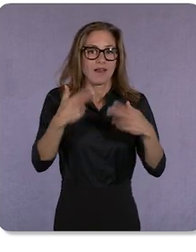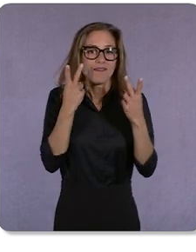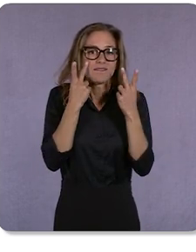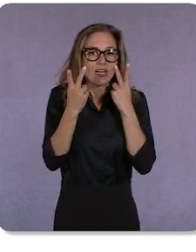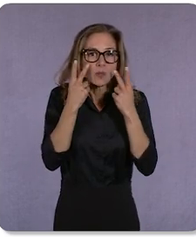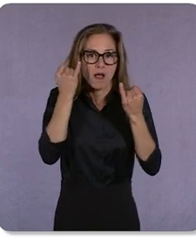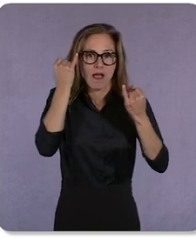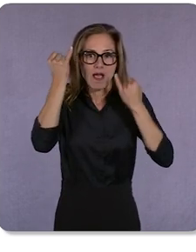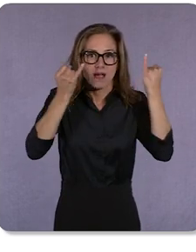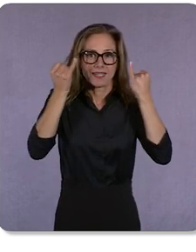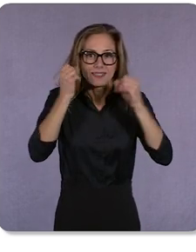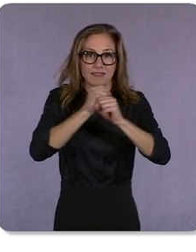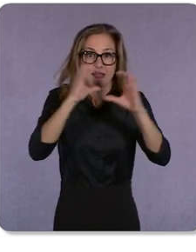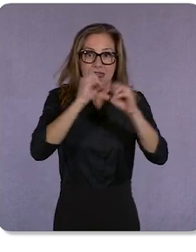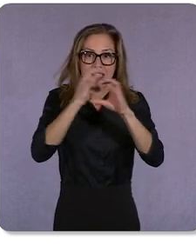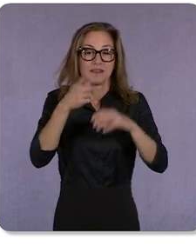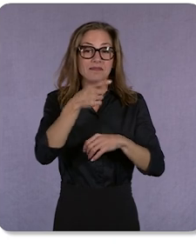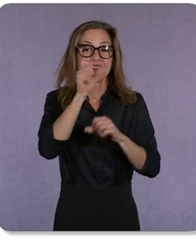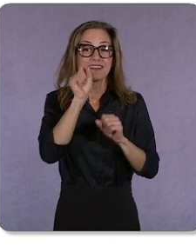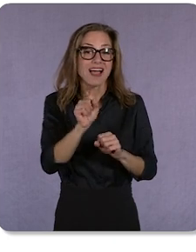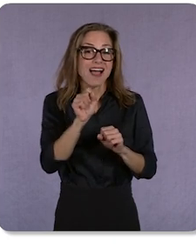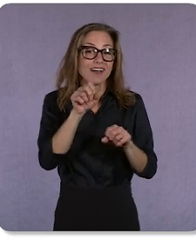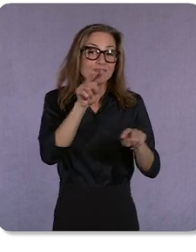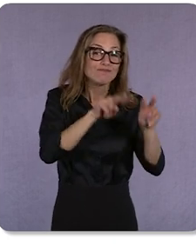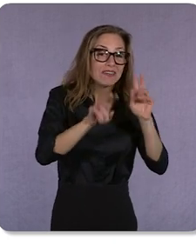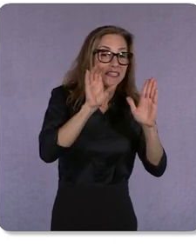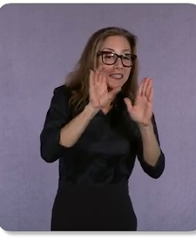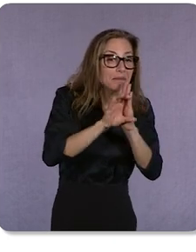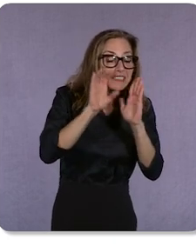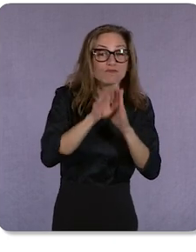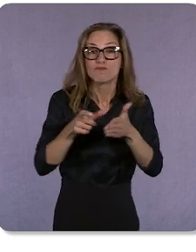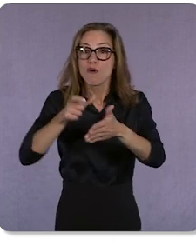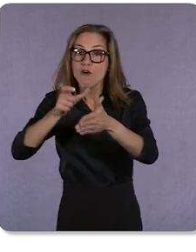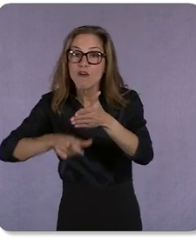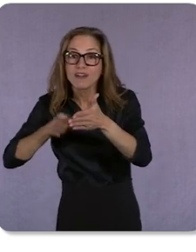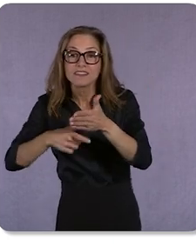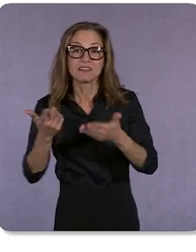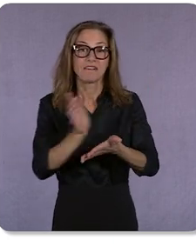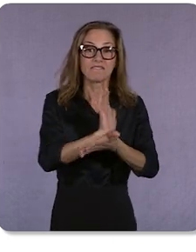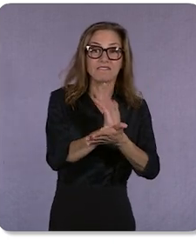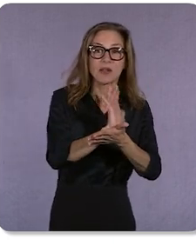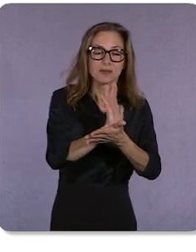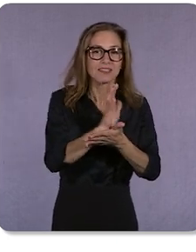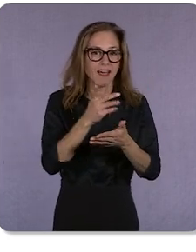So you can browse images, articles, and videos to help satisfy your curiosity online.